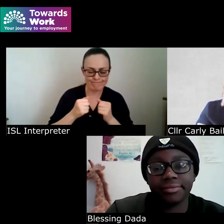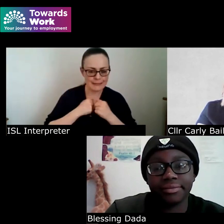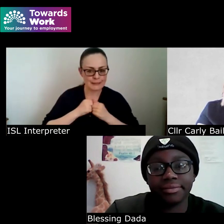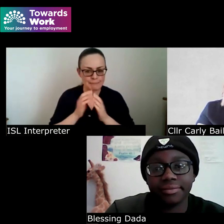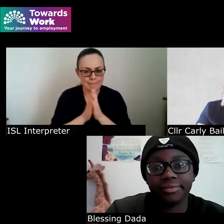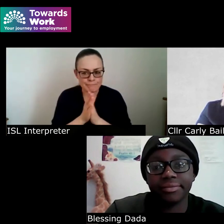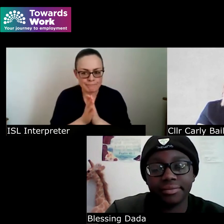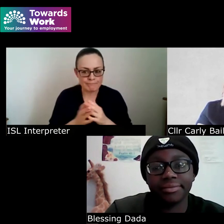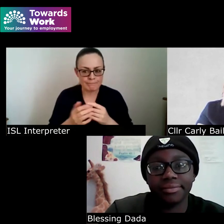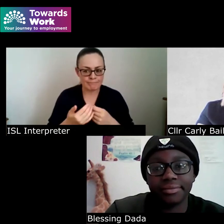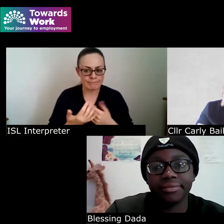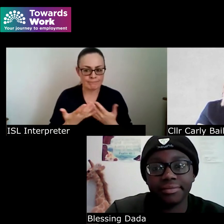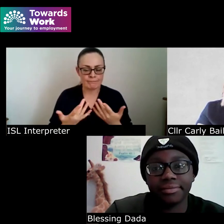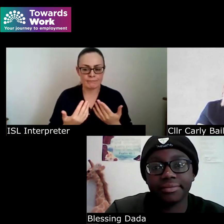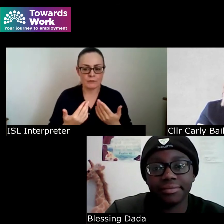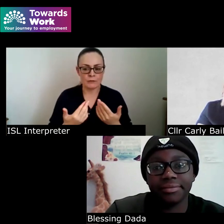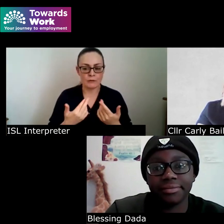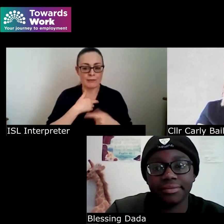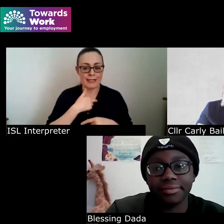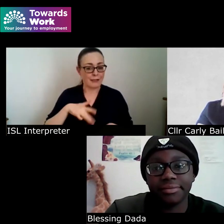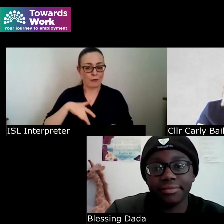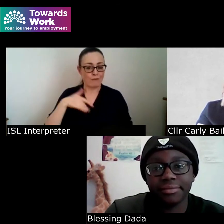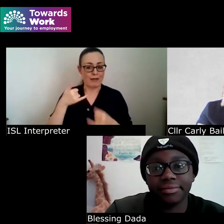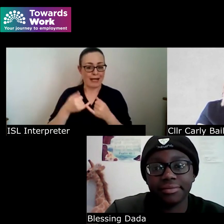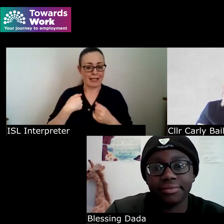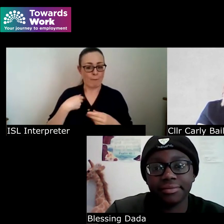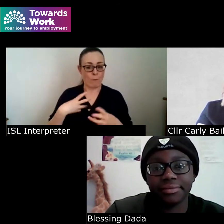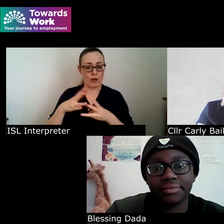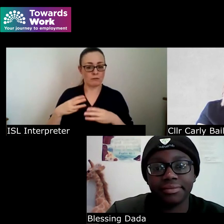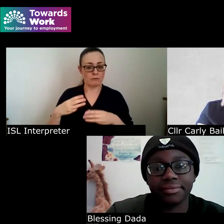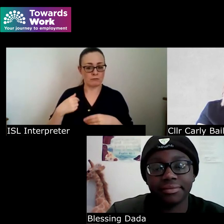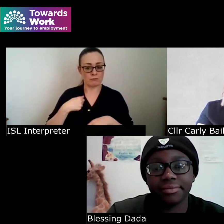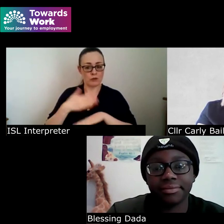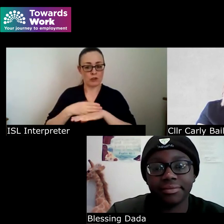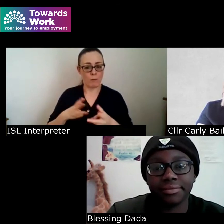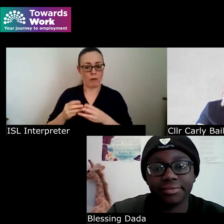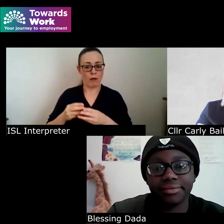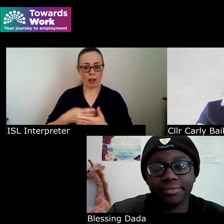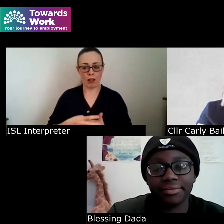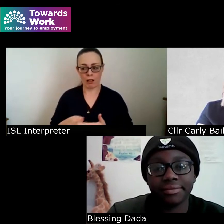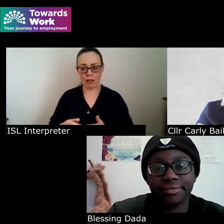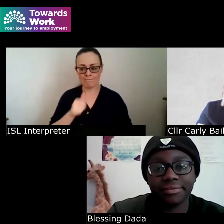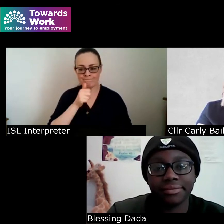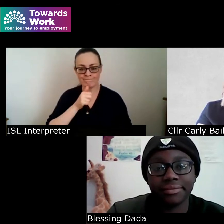like I’ve worked today in the last 10 years because what we go to do every day and work has